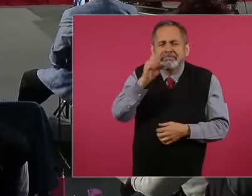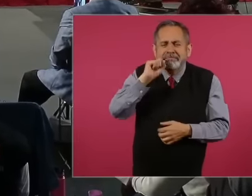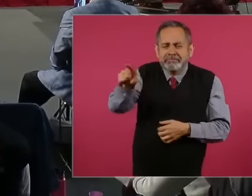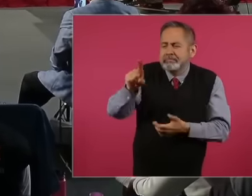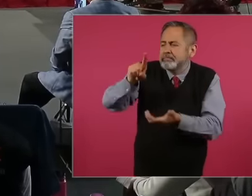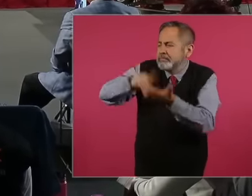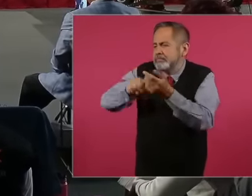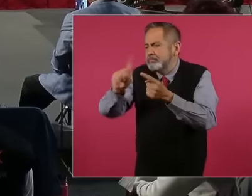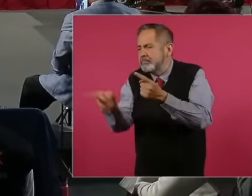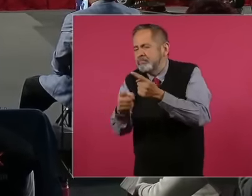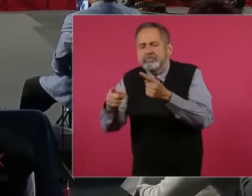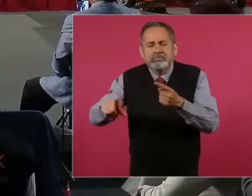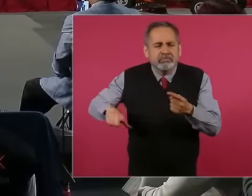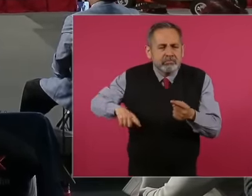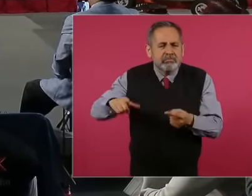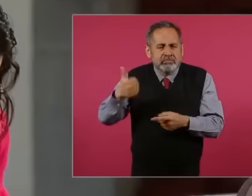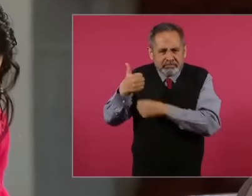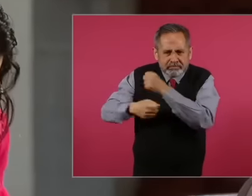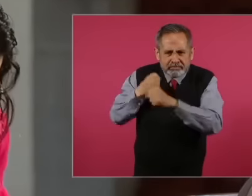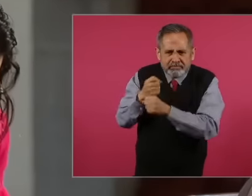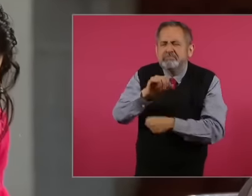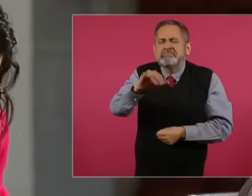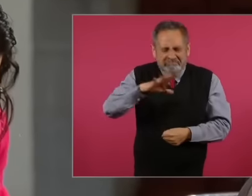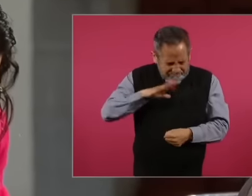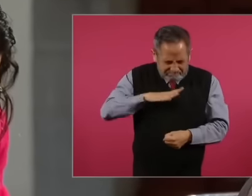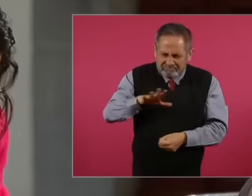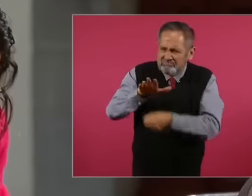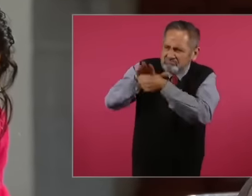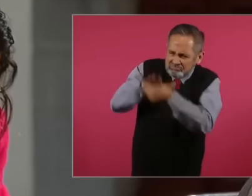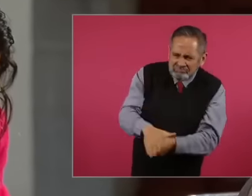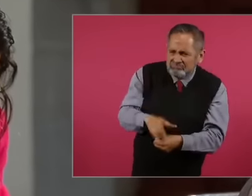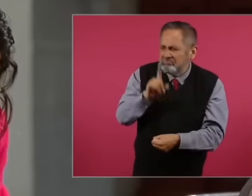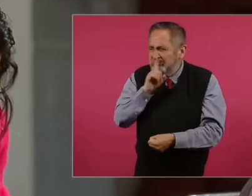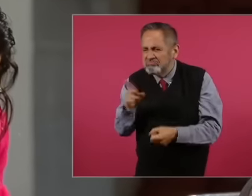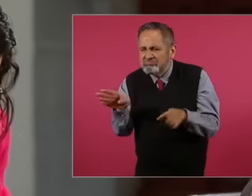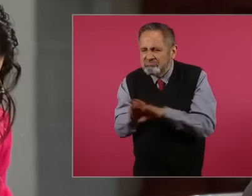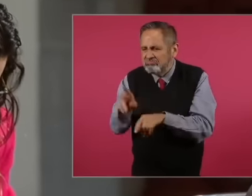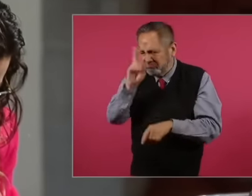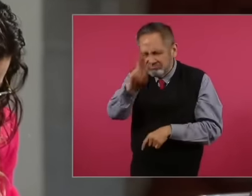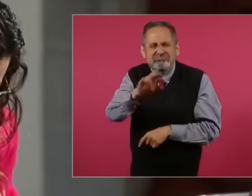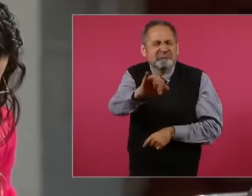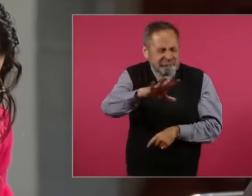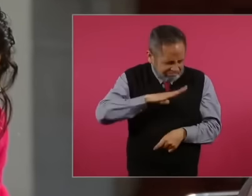that censorship was not exercised during your six-year term and that The right to dissent was allowed